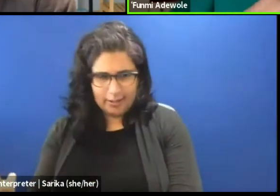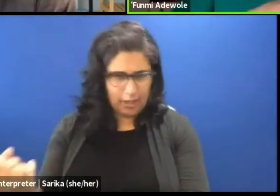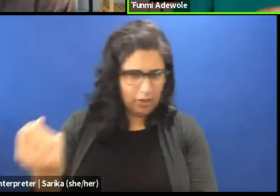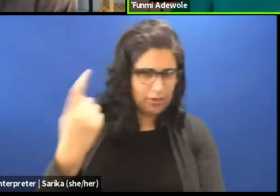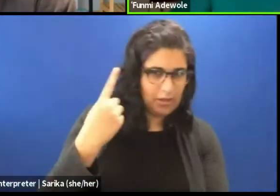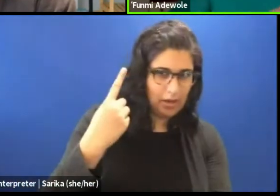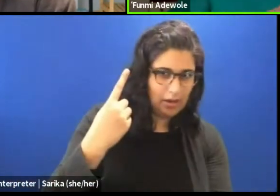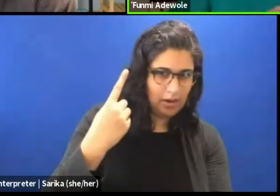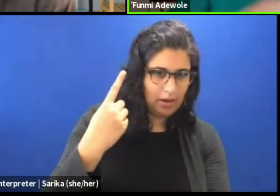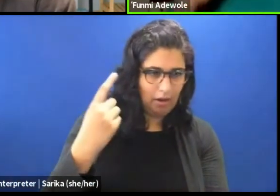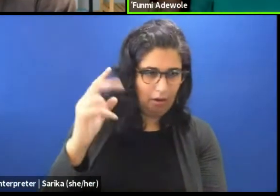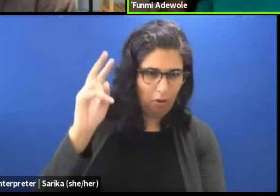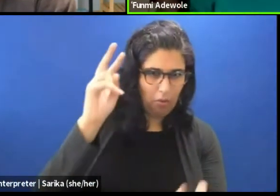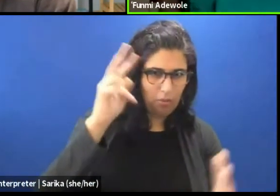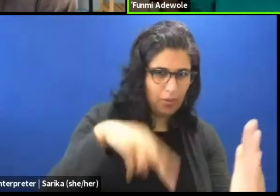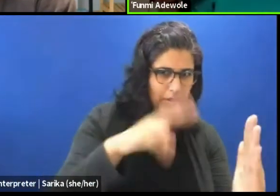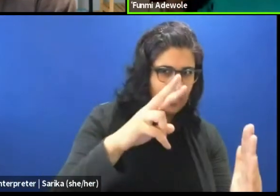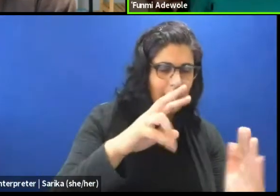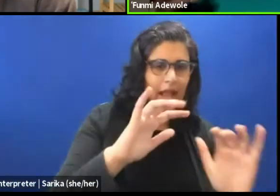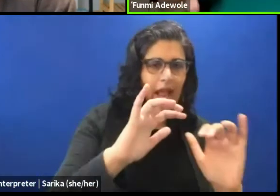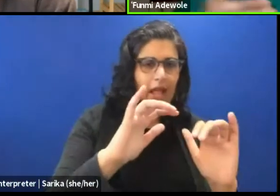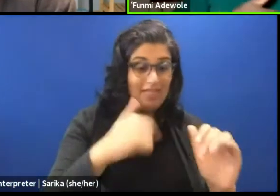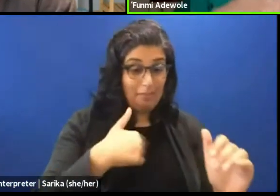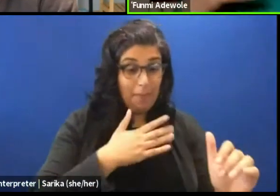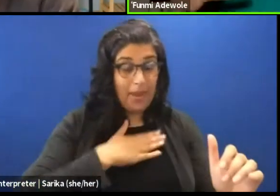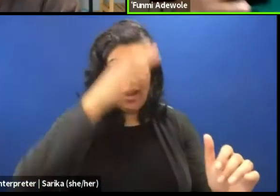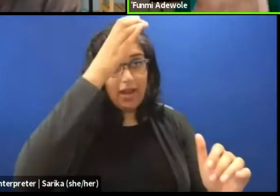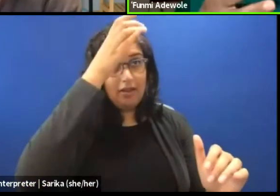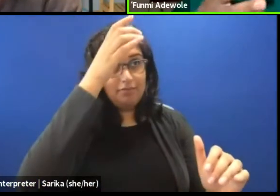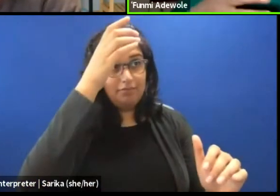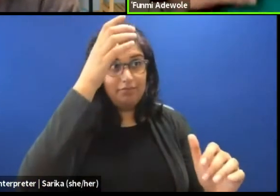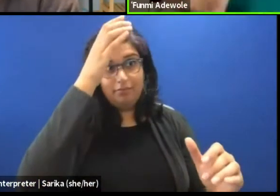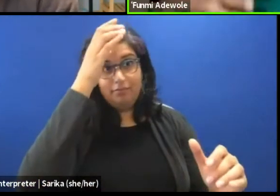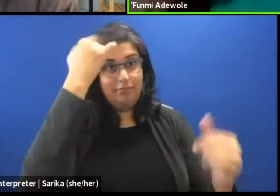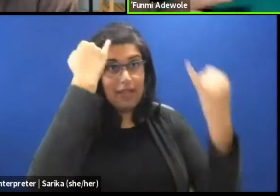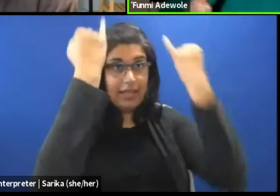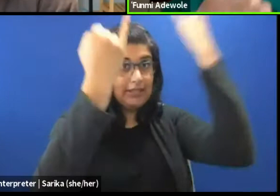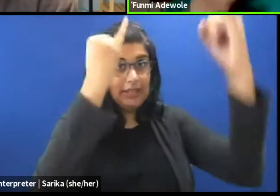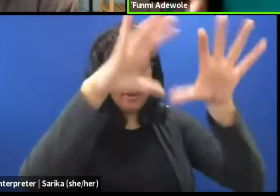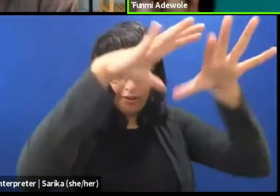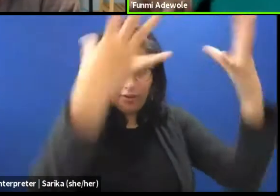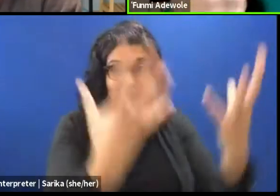How do I make this idea that the artistic team or how do we make this readable?